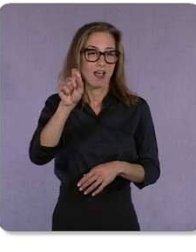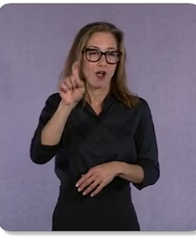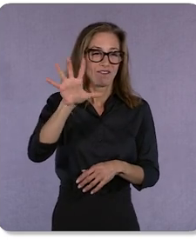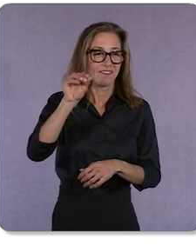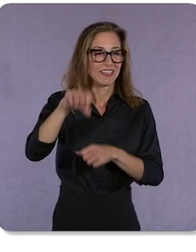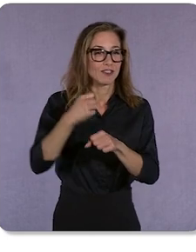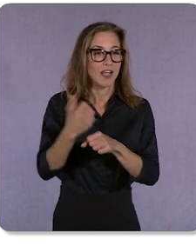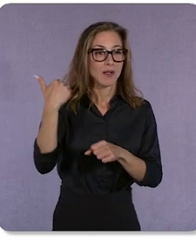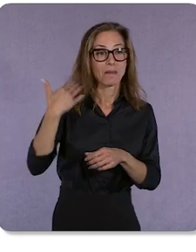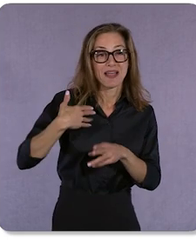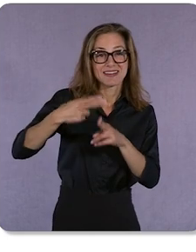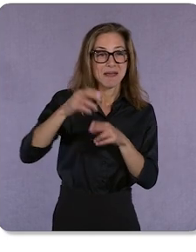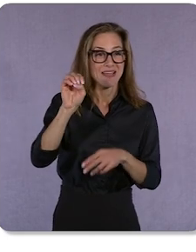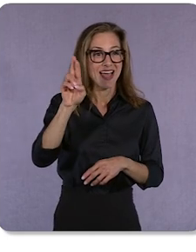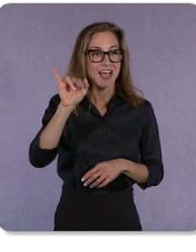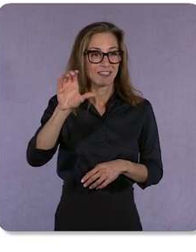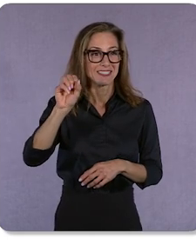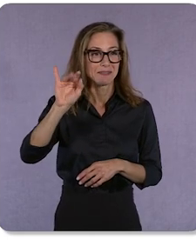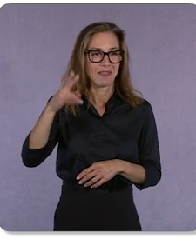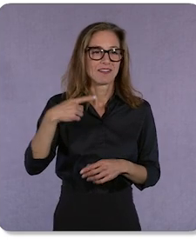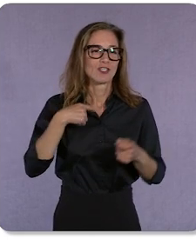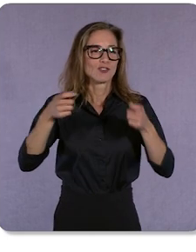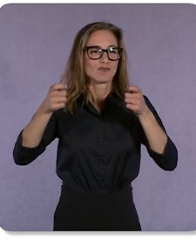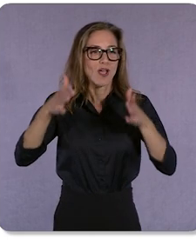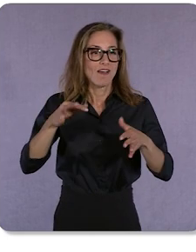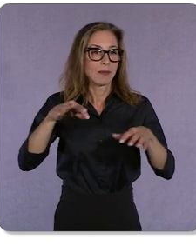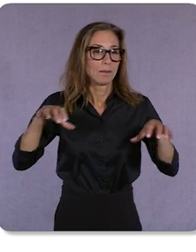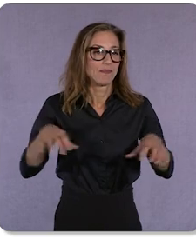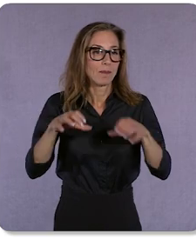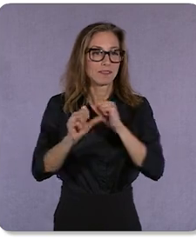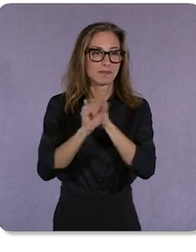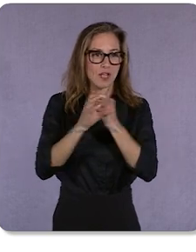Smith. I'm director of performance marketing here at Levi Strauss & Company. At Levi’s, it's all